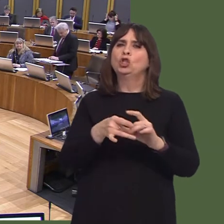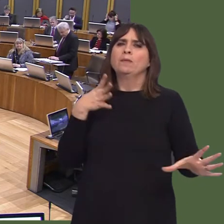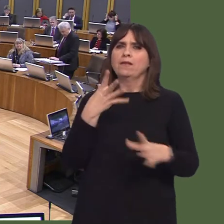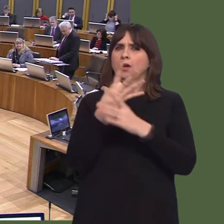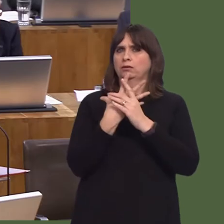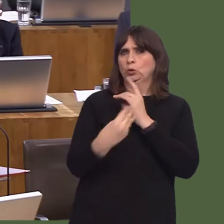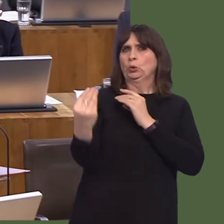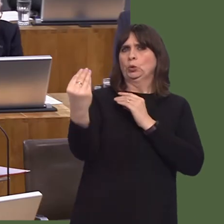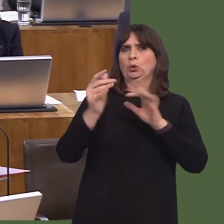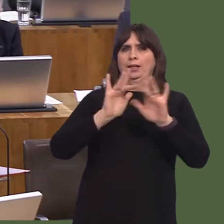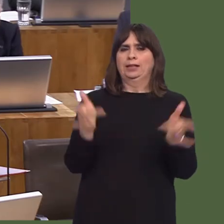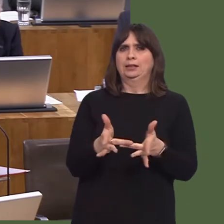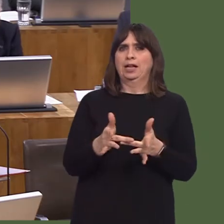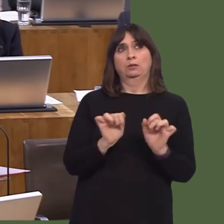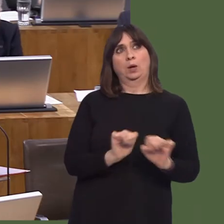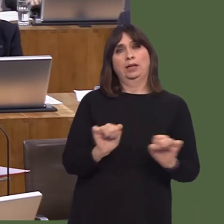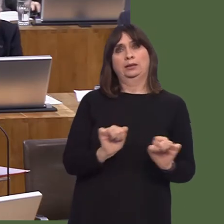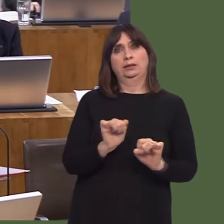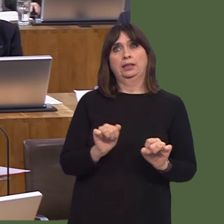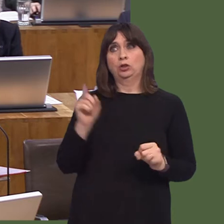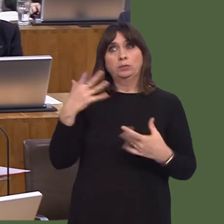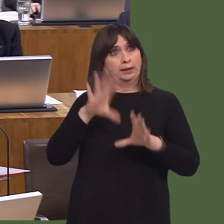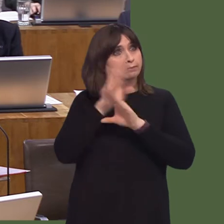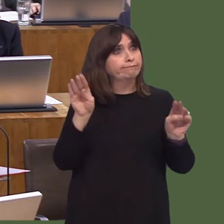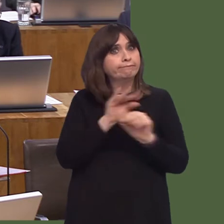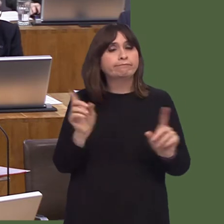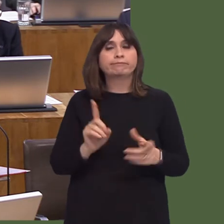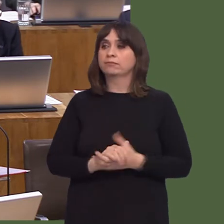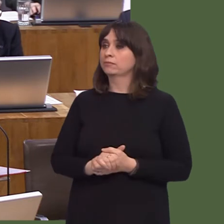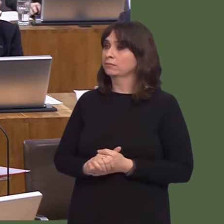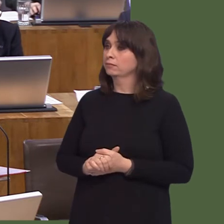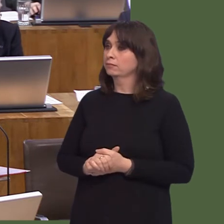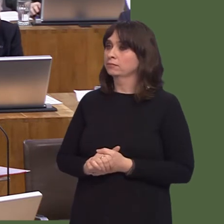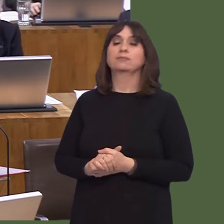way. Mohammad Asghar (Oscar) AM: 7.